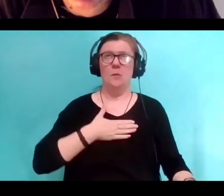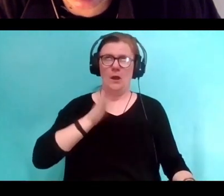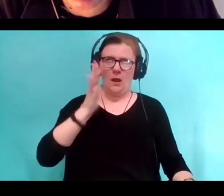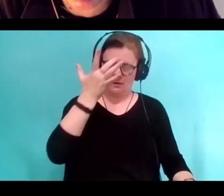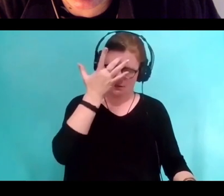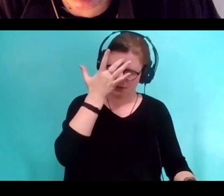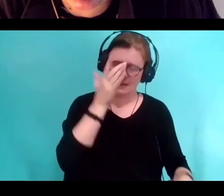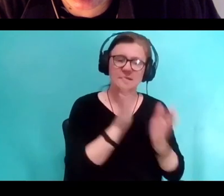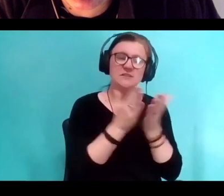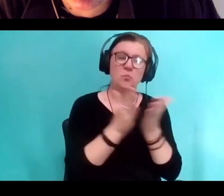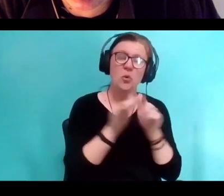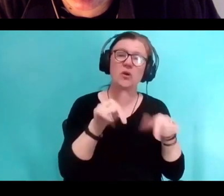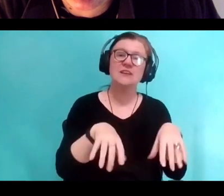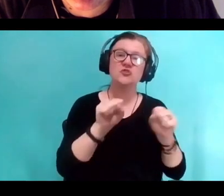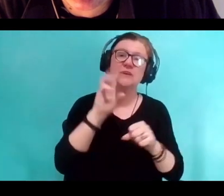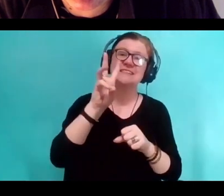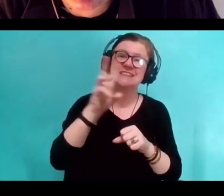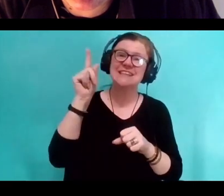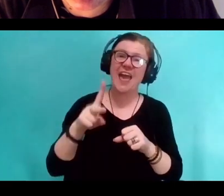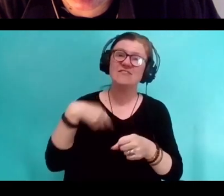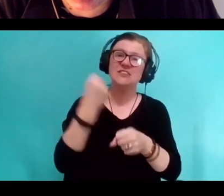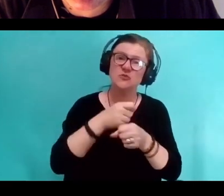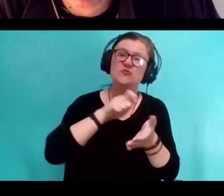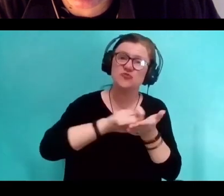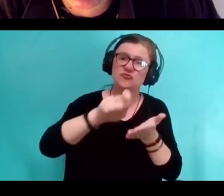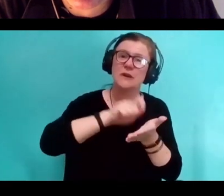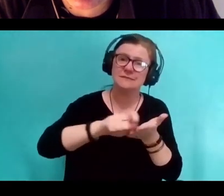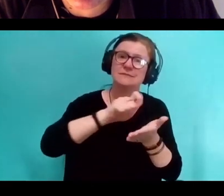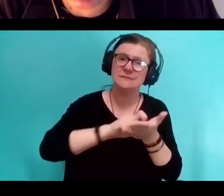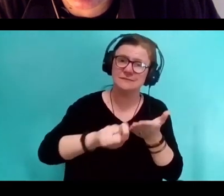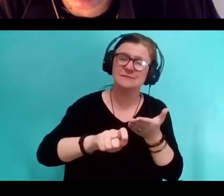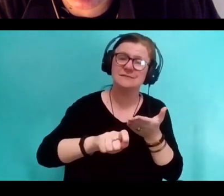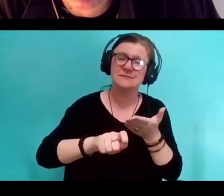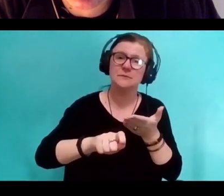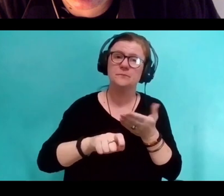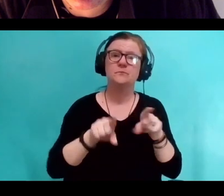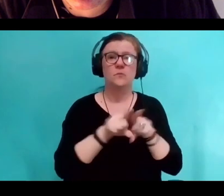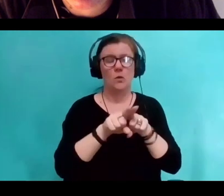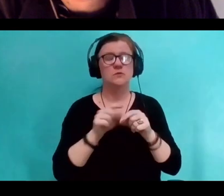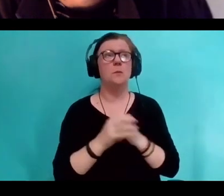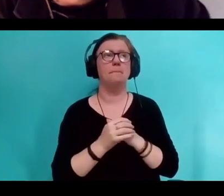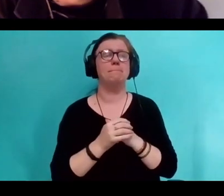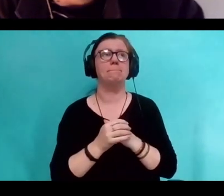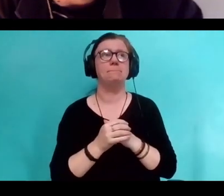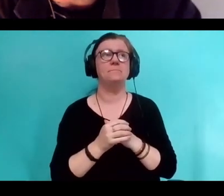Well, it took six and a half years at least. And, but also I had written it multiple times.